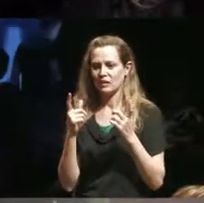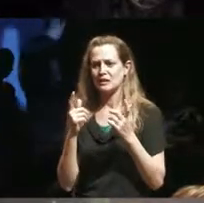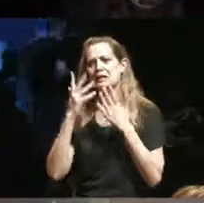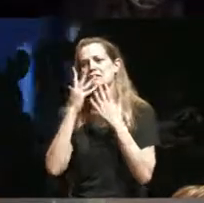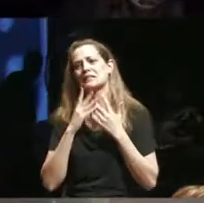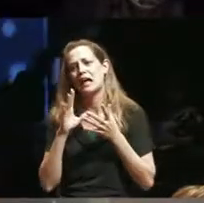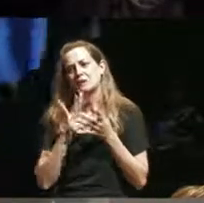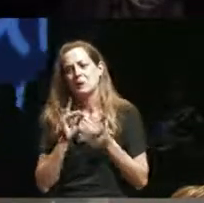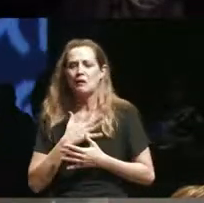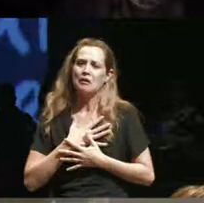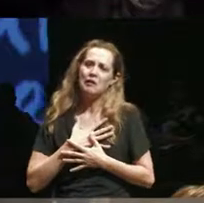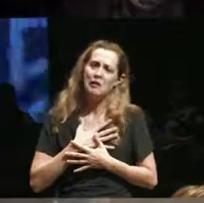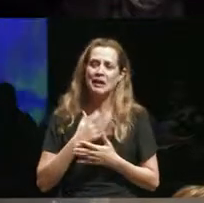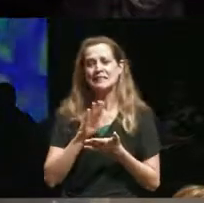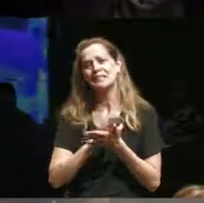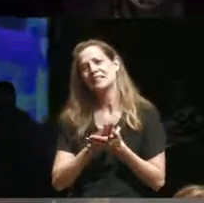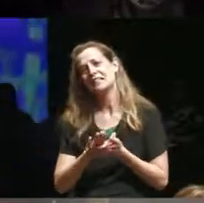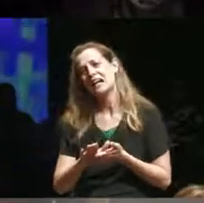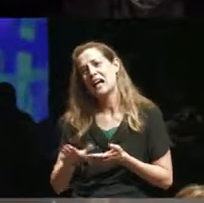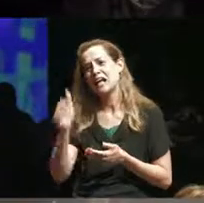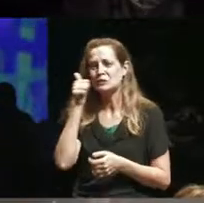about a nice girl from post-election kind of thing